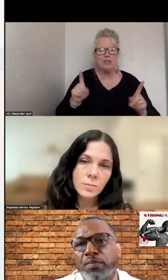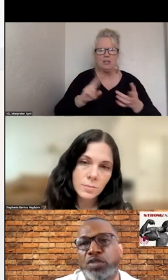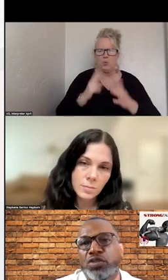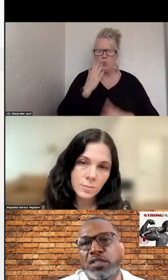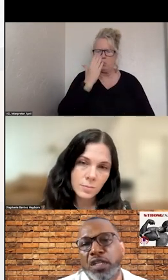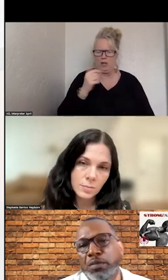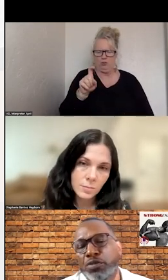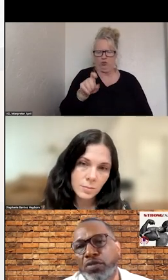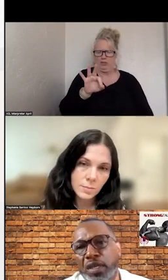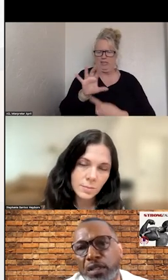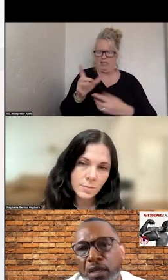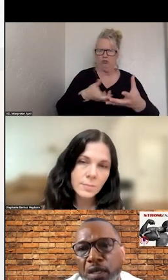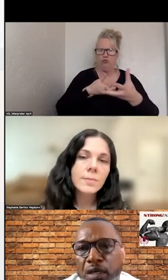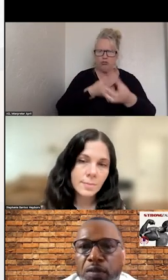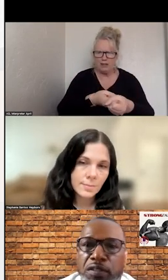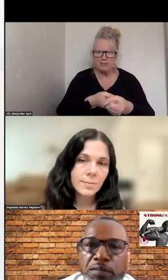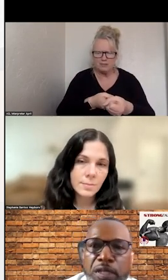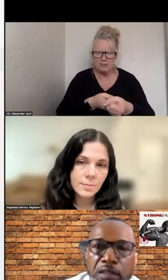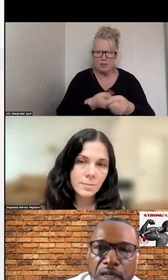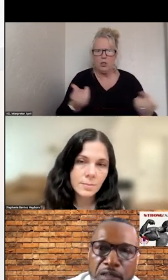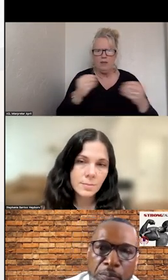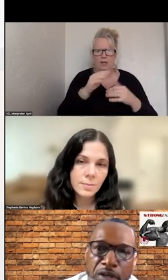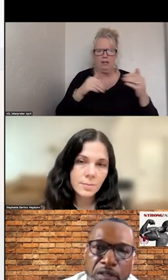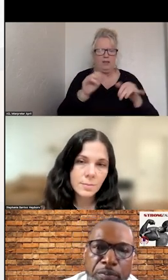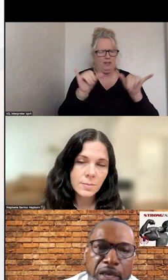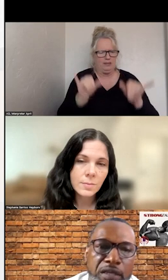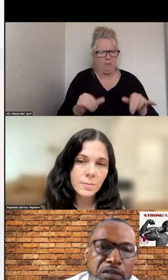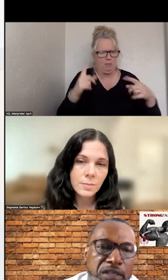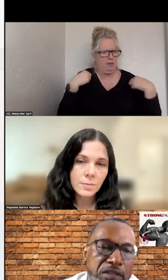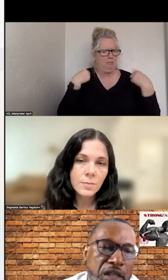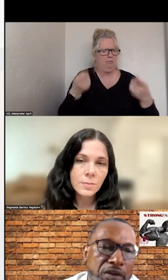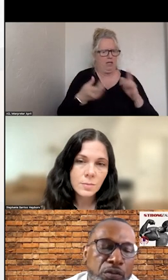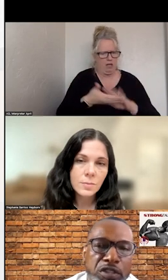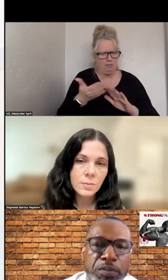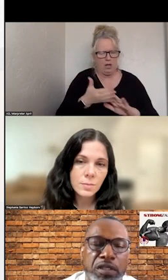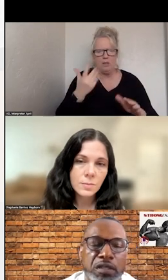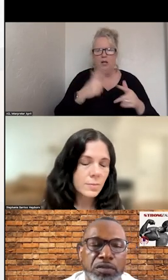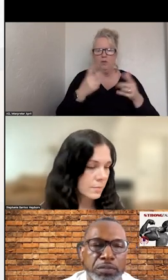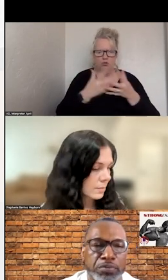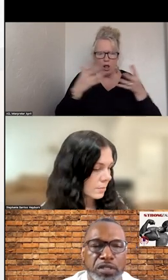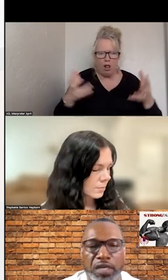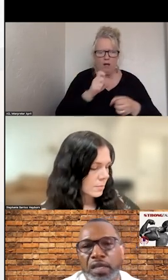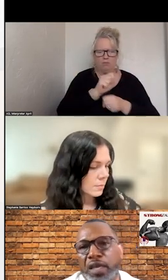988 BE TRUSTED ANY MORE THAN THE SYSTEM OPERATED IN THE PAST. I THINK THERE A LOT OF WORK THAT NEEDS TO BE DONE TO BRIDGE THAT